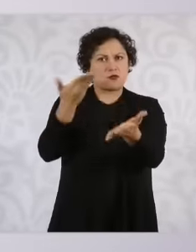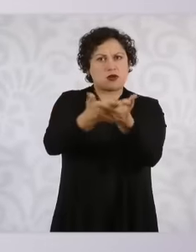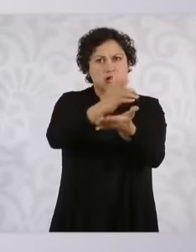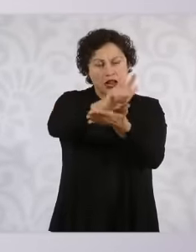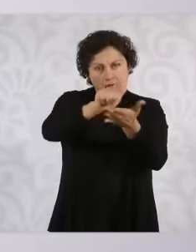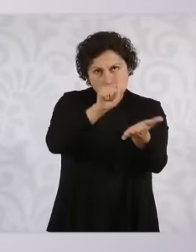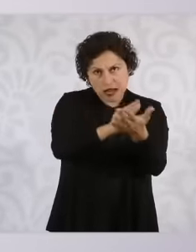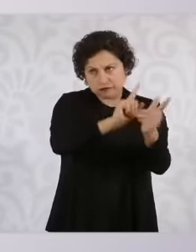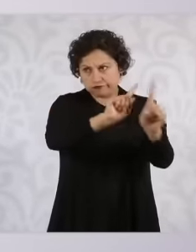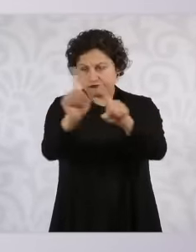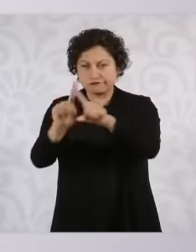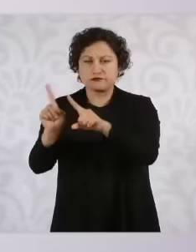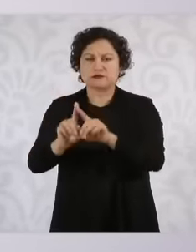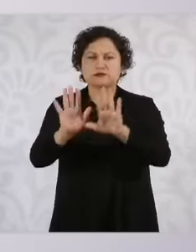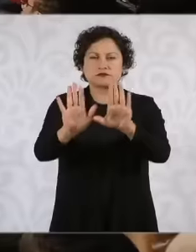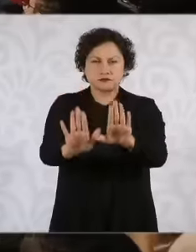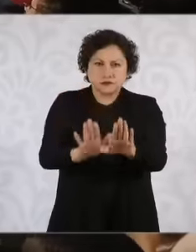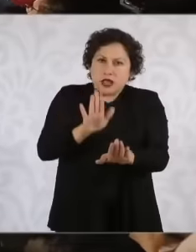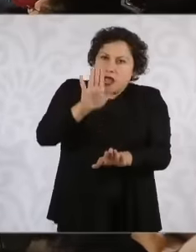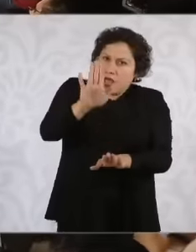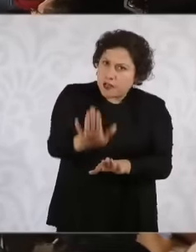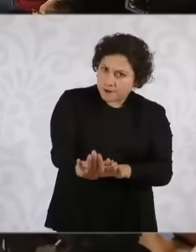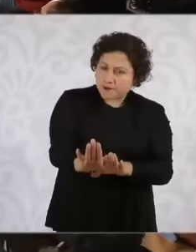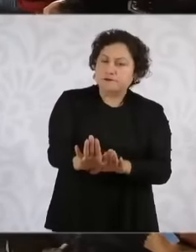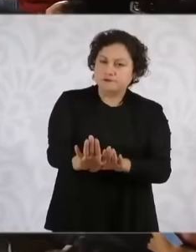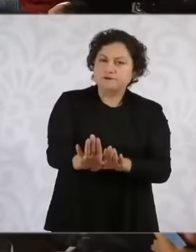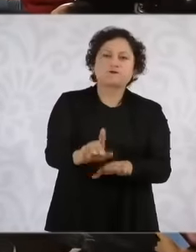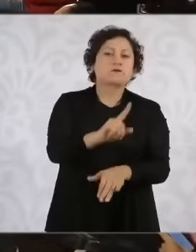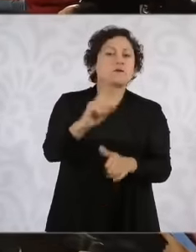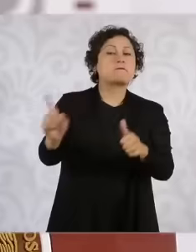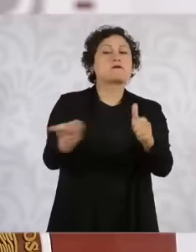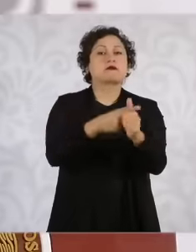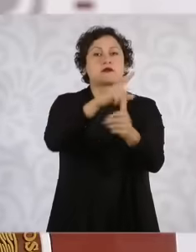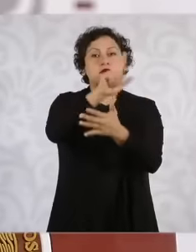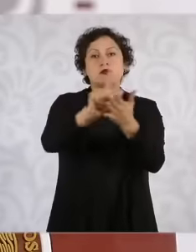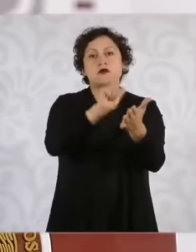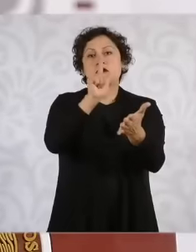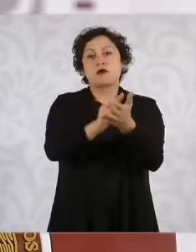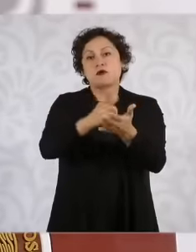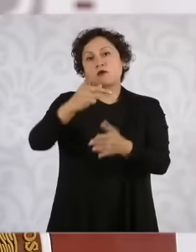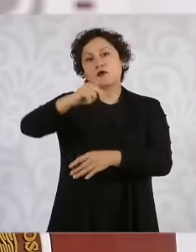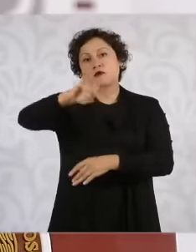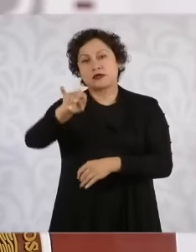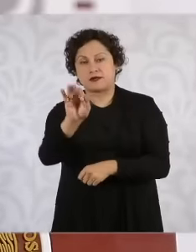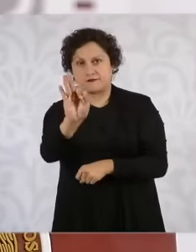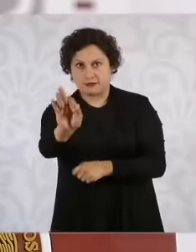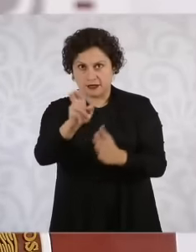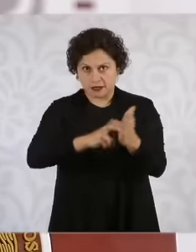with the reform of the judiciary and then we sit down to review the issue of prosecutors and